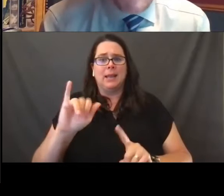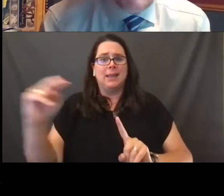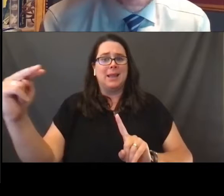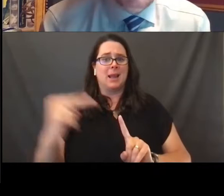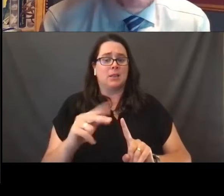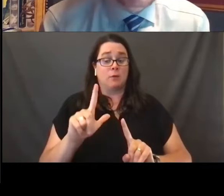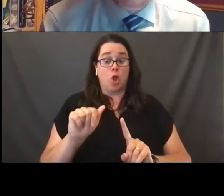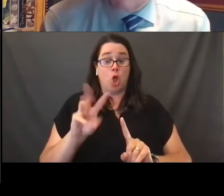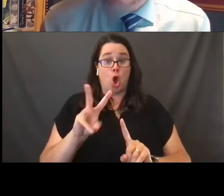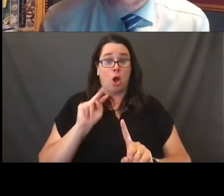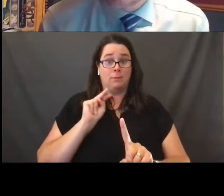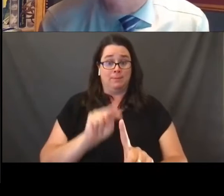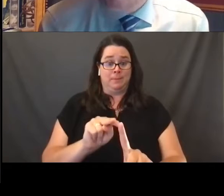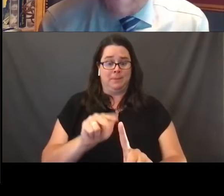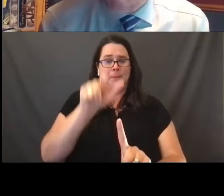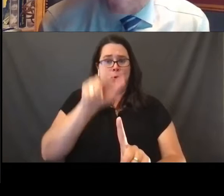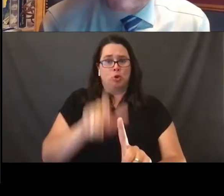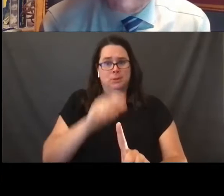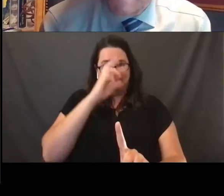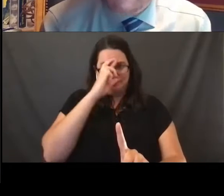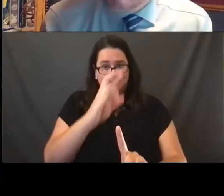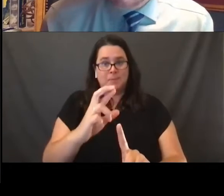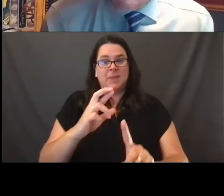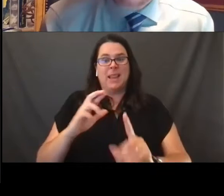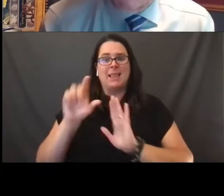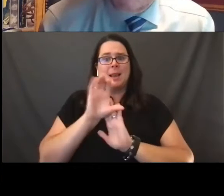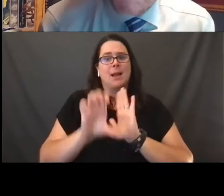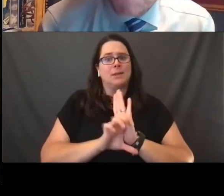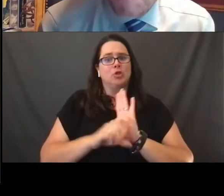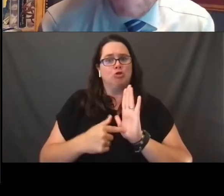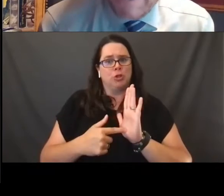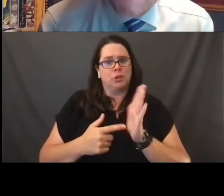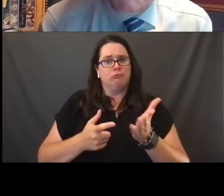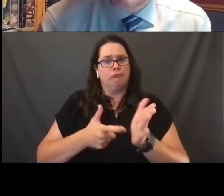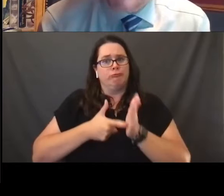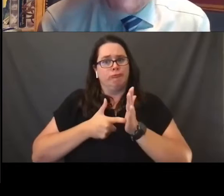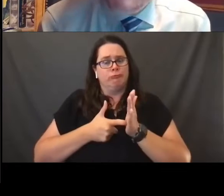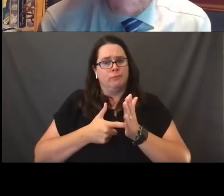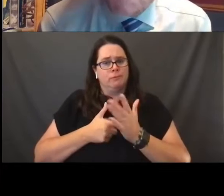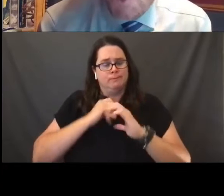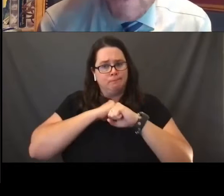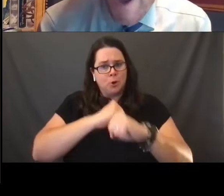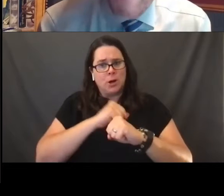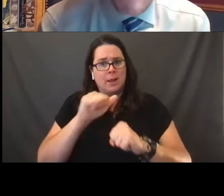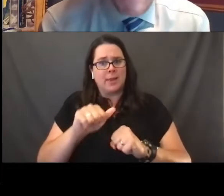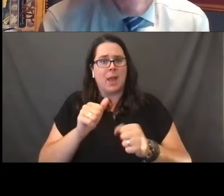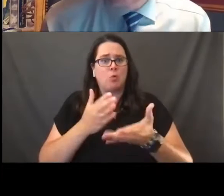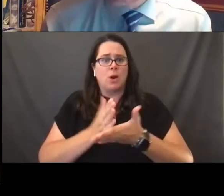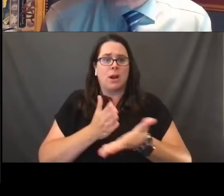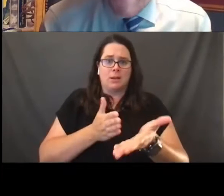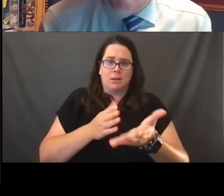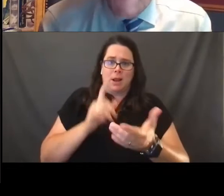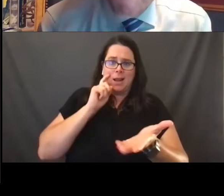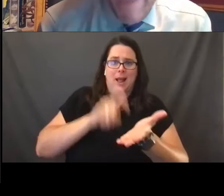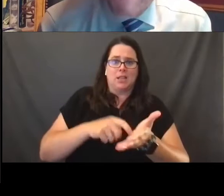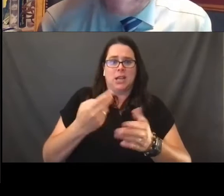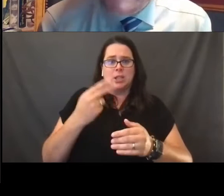and the Constitution grants us all that right to be acknowledged as human beings, to be acknowledged as who we are and to be proud of that,